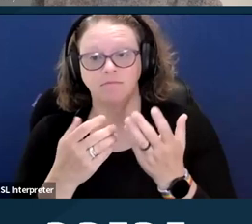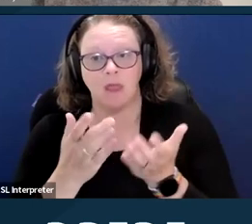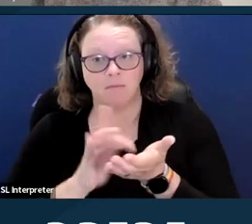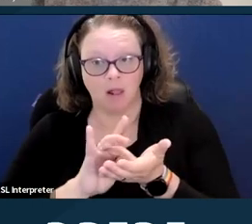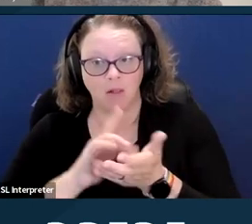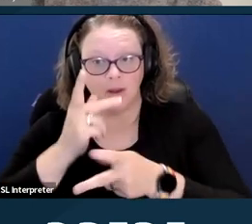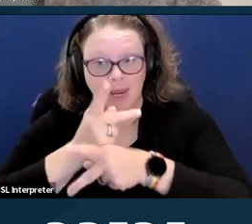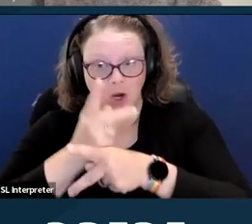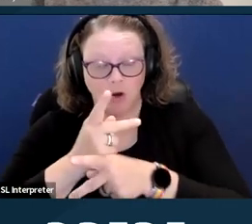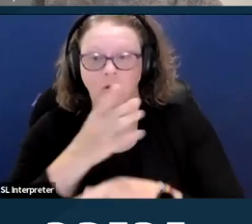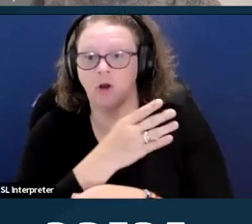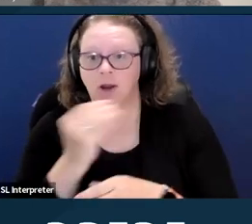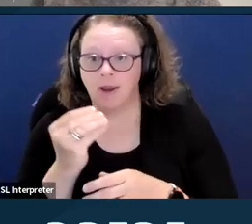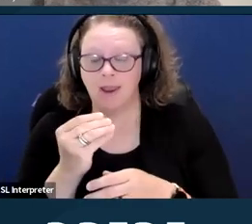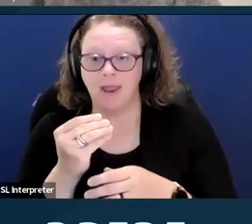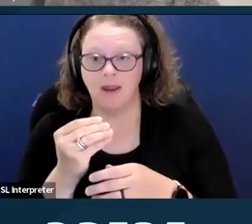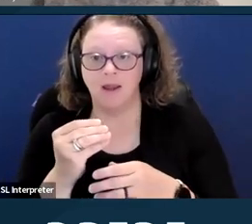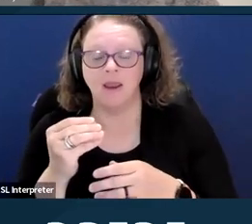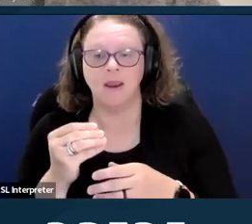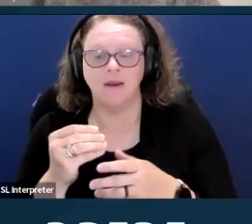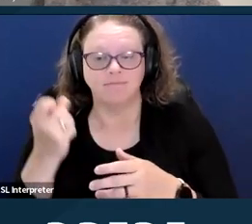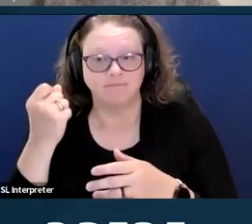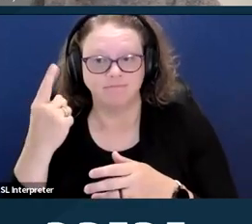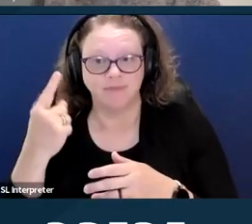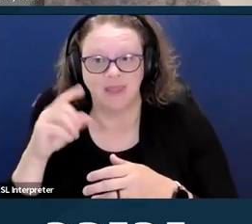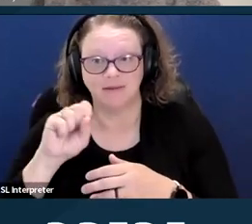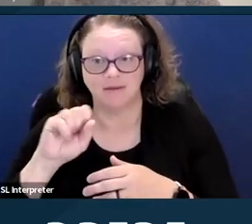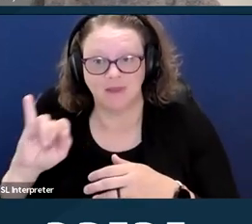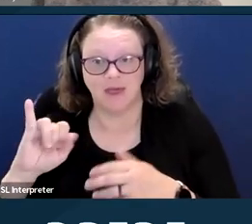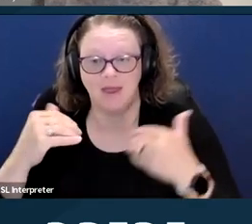And there are income limits on SSI eligibility.